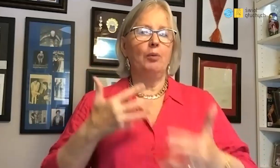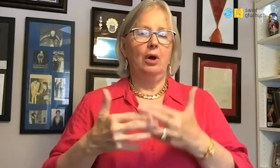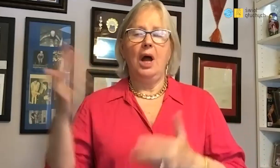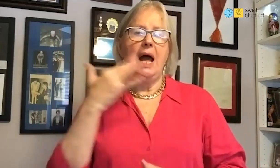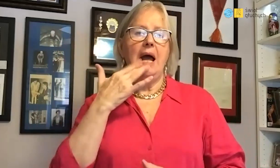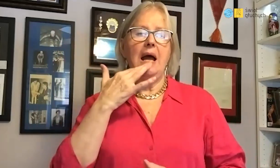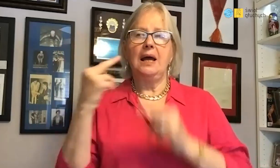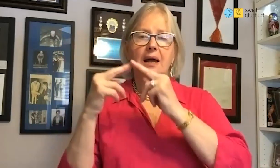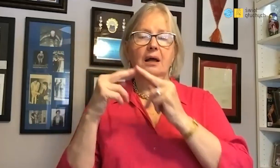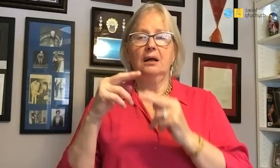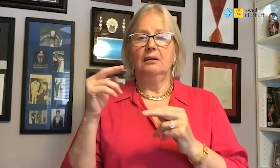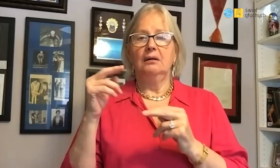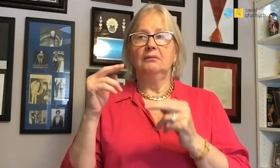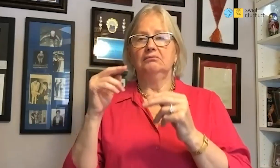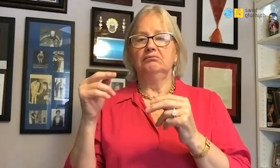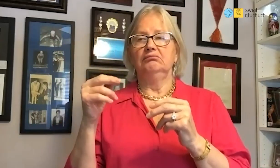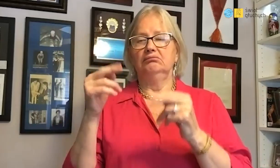because they didn't have anyone strong for swimming in breaststroke style.